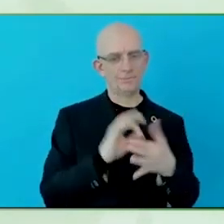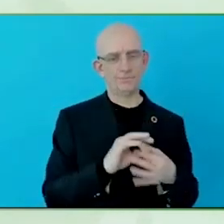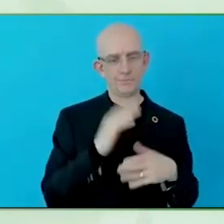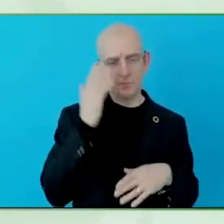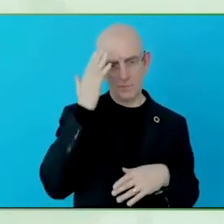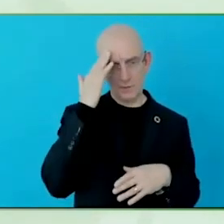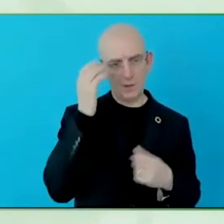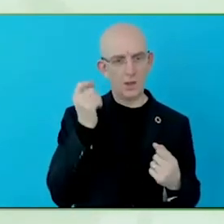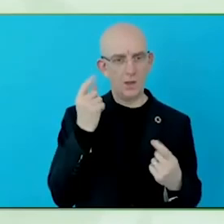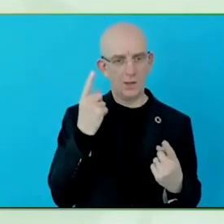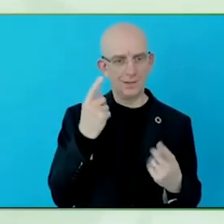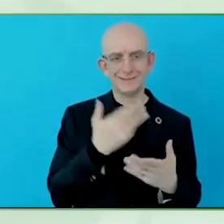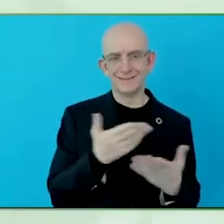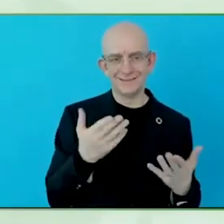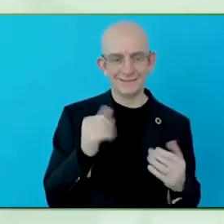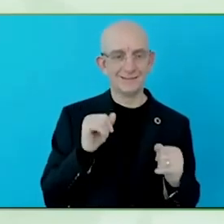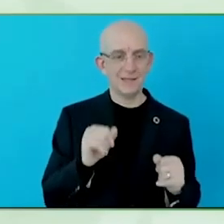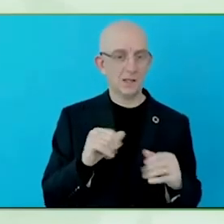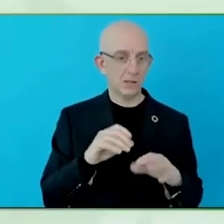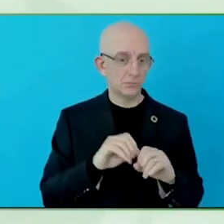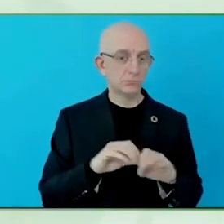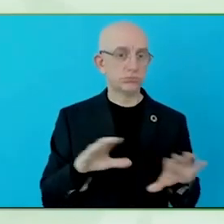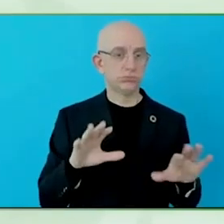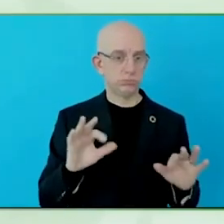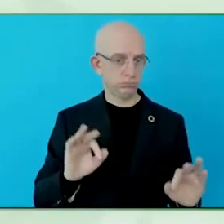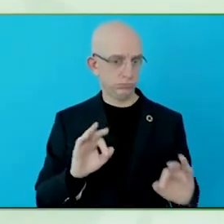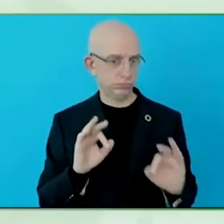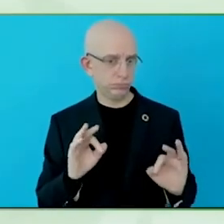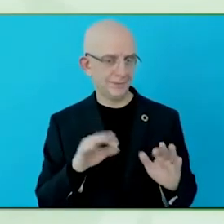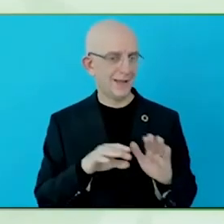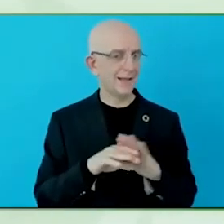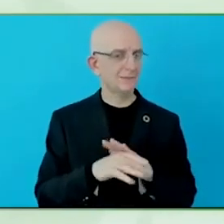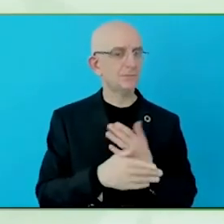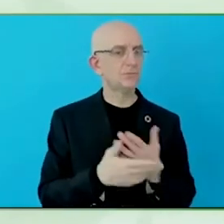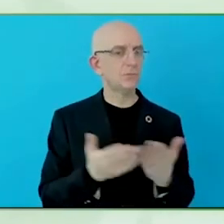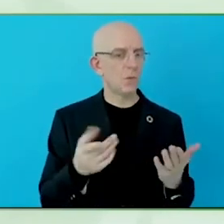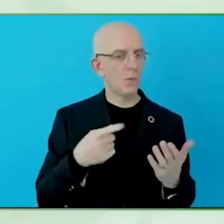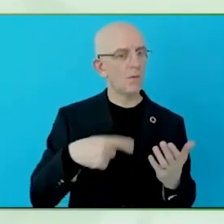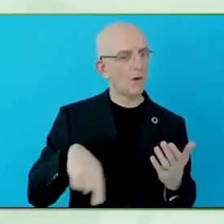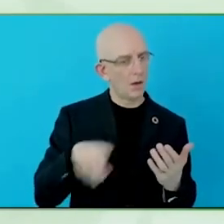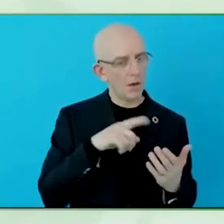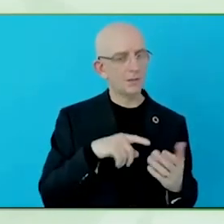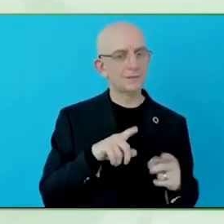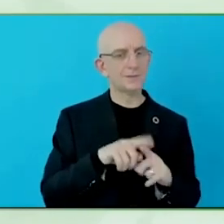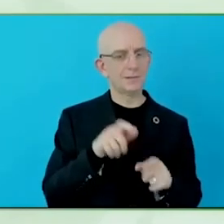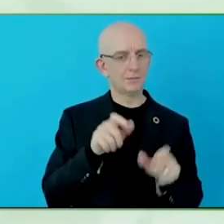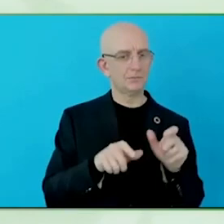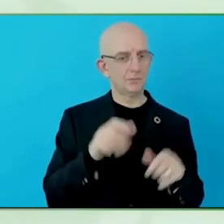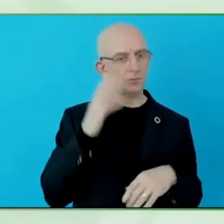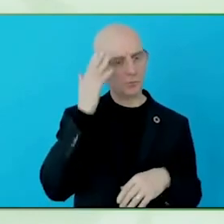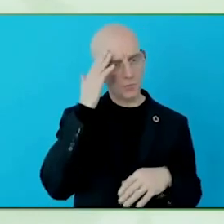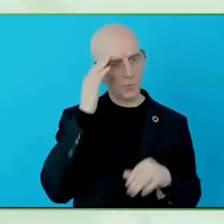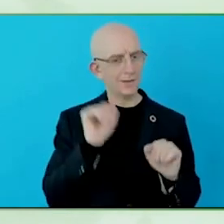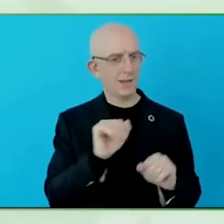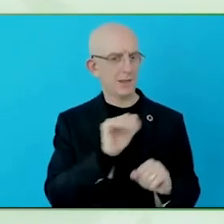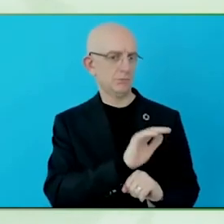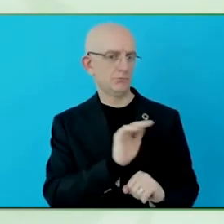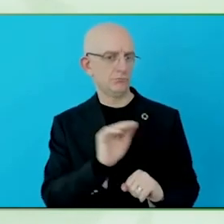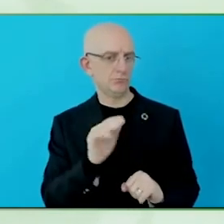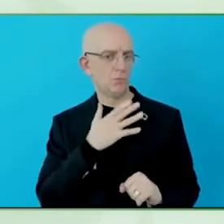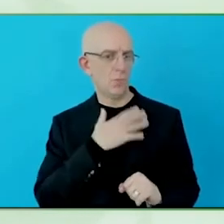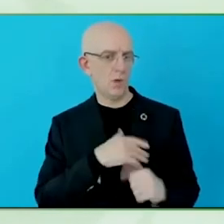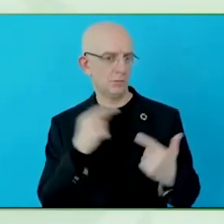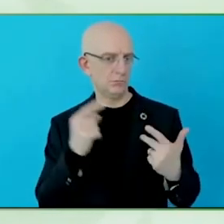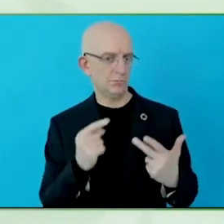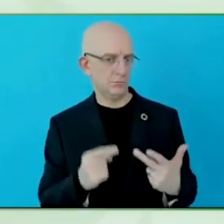perhaps it is even more important than just end-to-end.